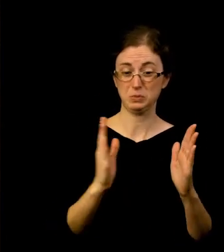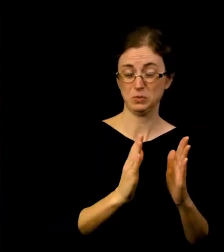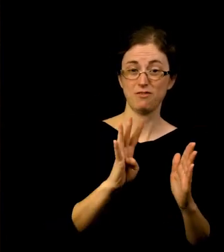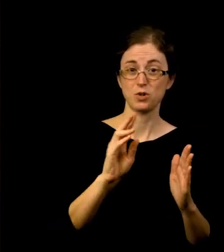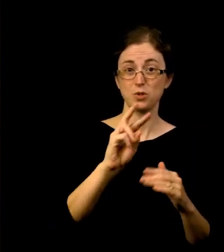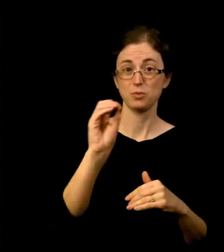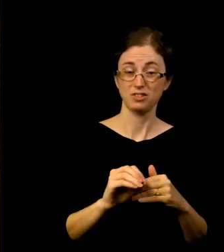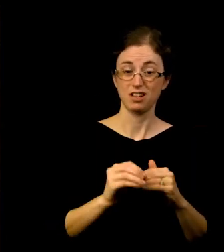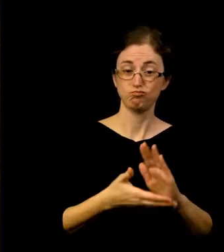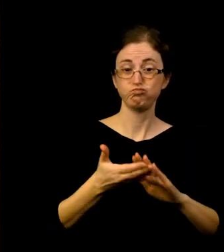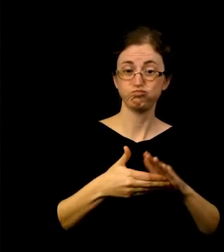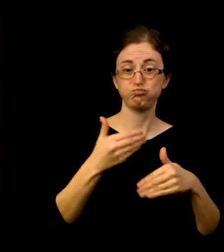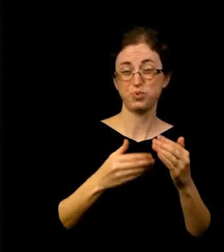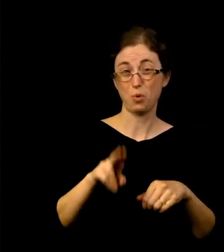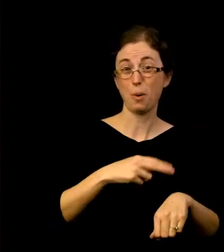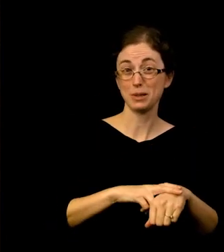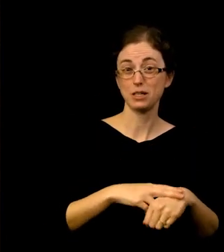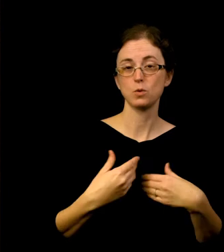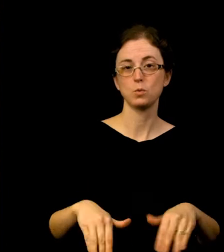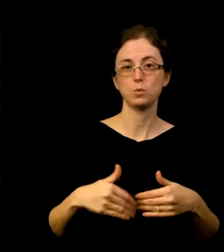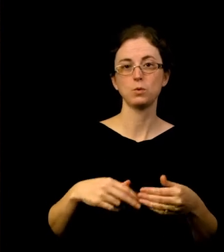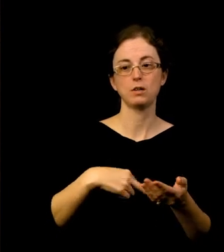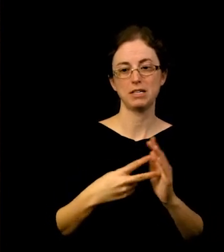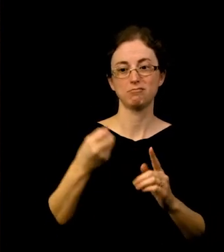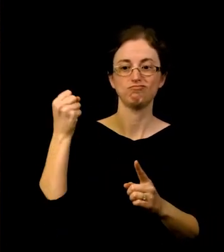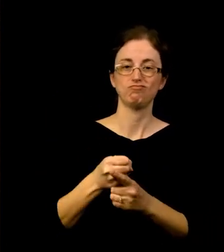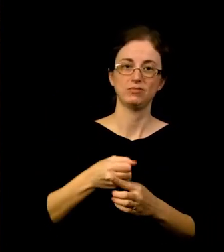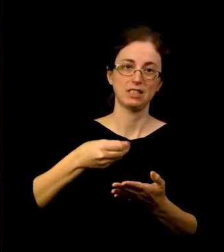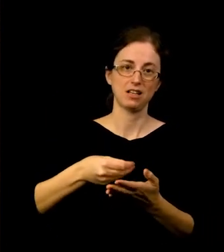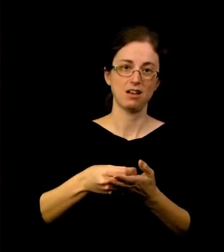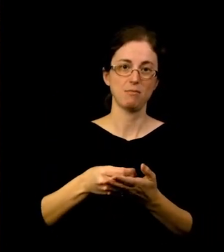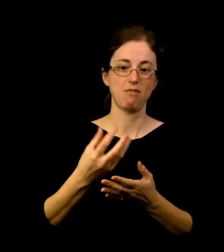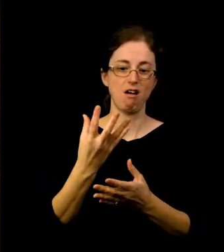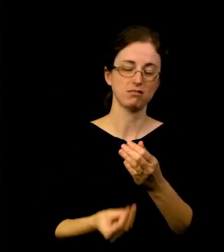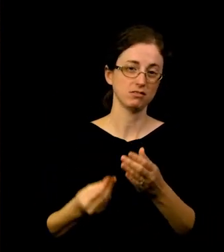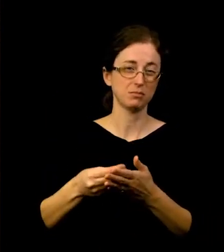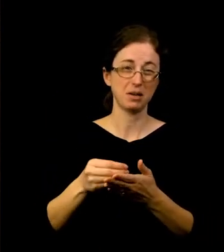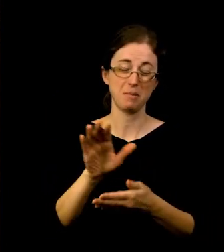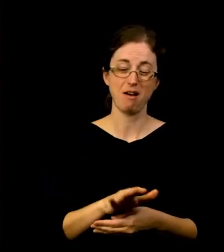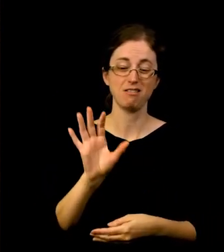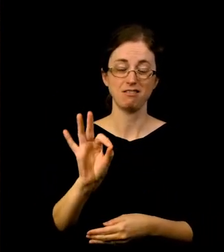We calculate the financial impact of this to be a loss of earned income of around $9,000,000 over the 3 years.